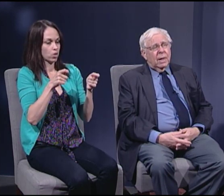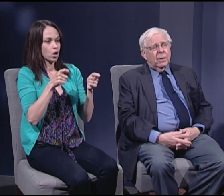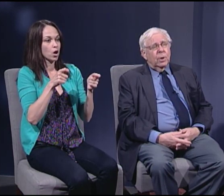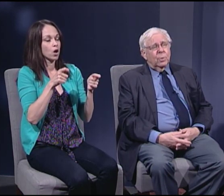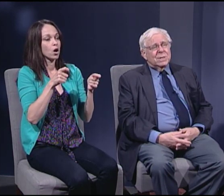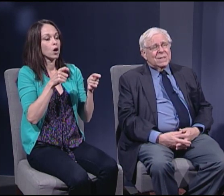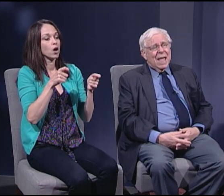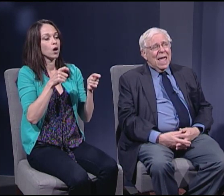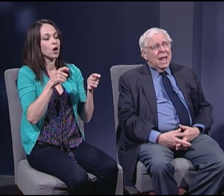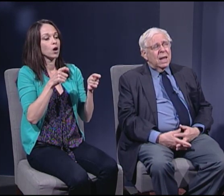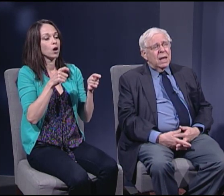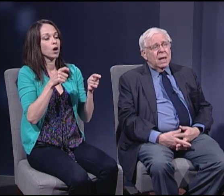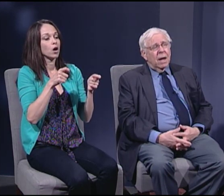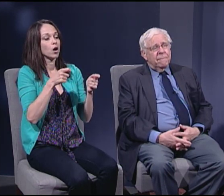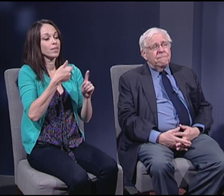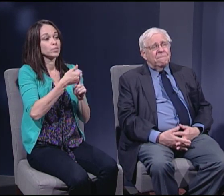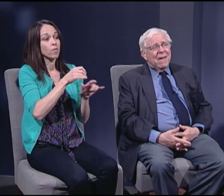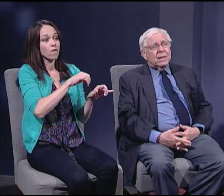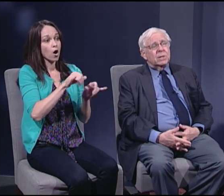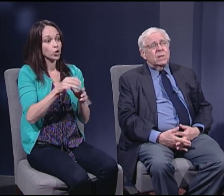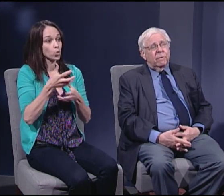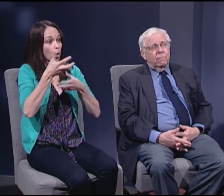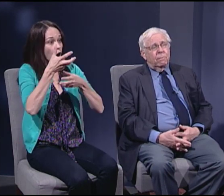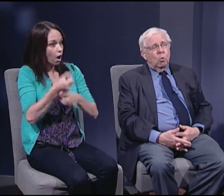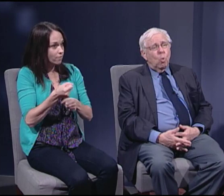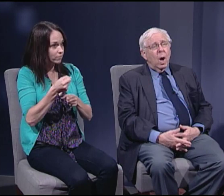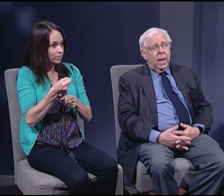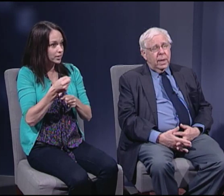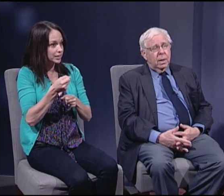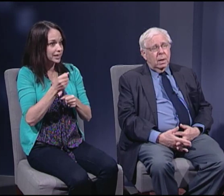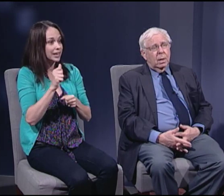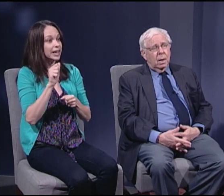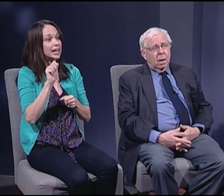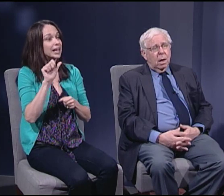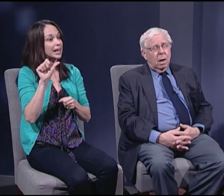that there is any effective way